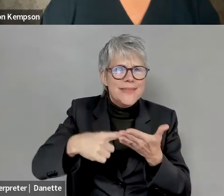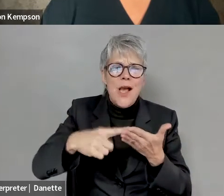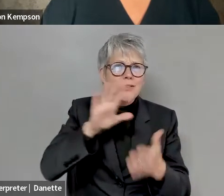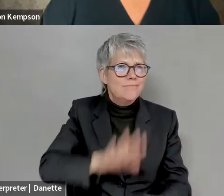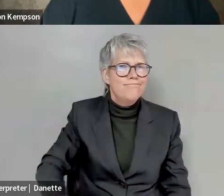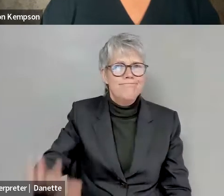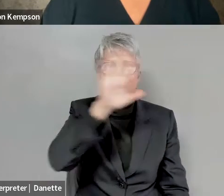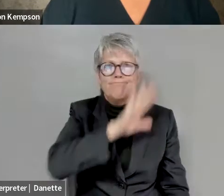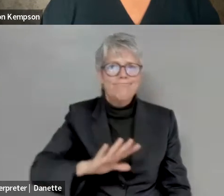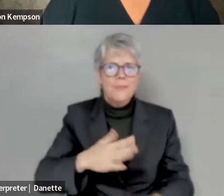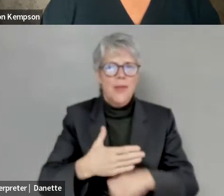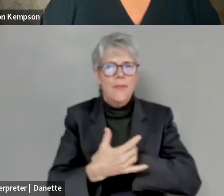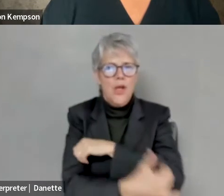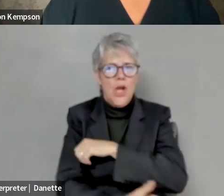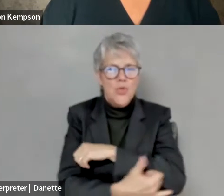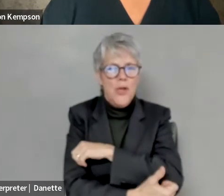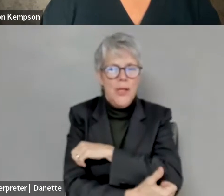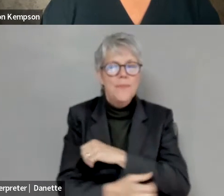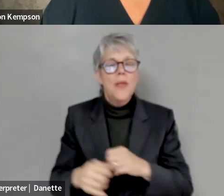Kelly Crosbie: This idea of having a registry of direct support